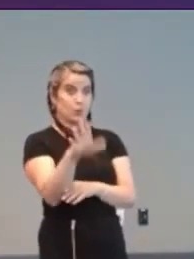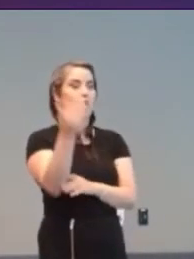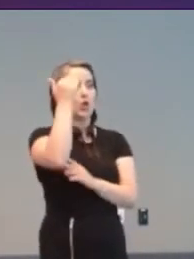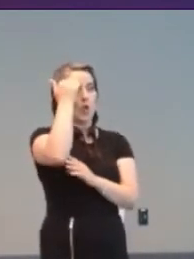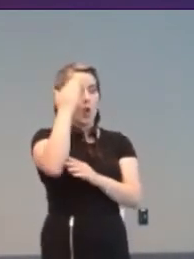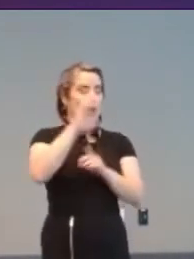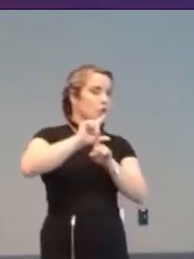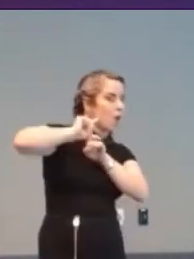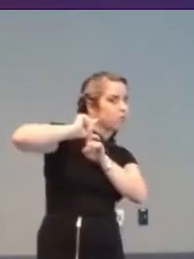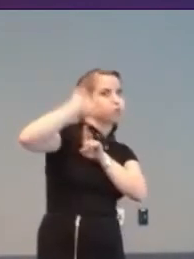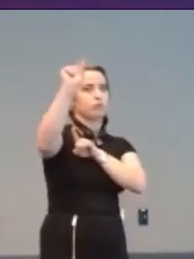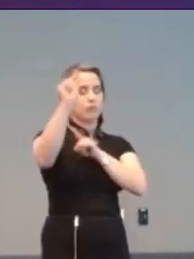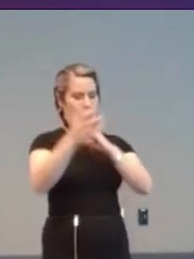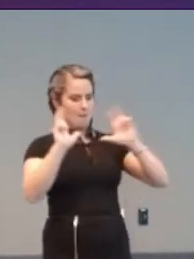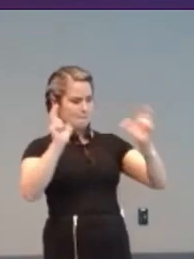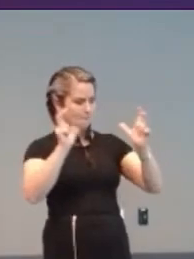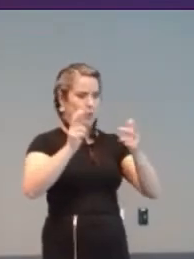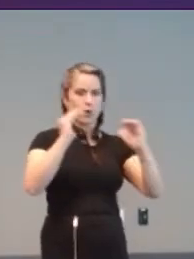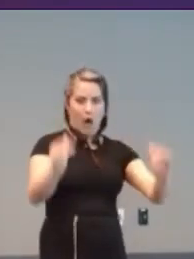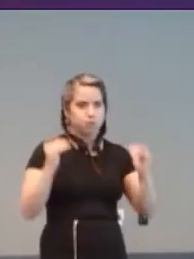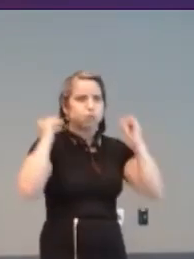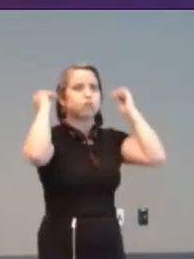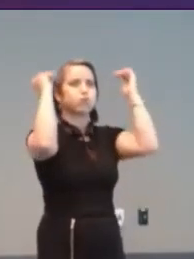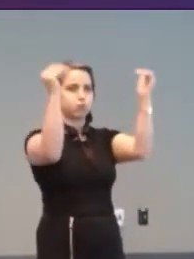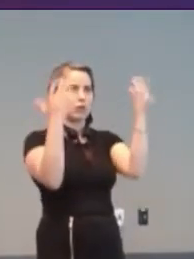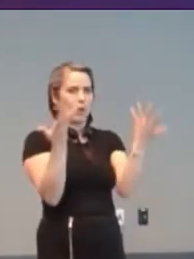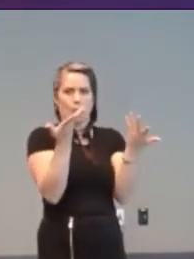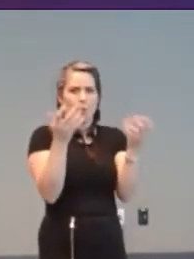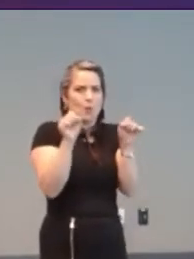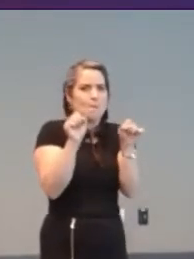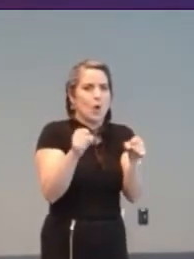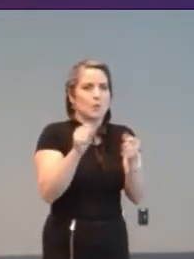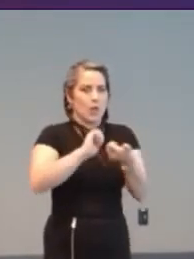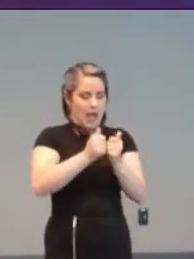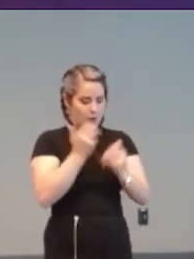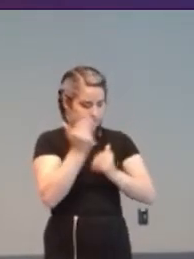around computers and separately, what it took to keep people alive.